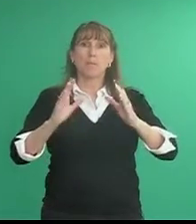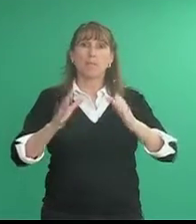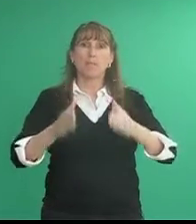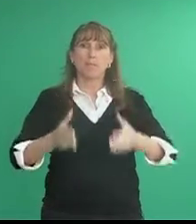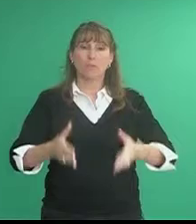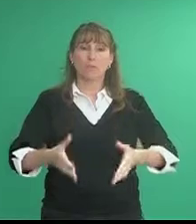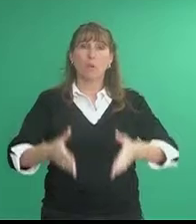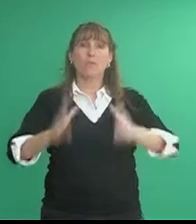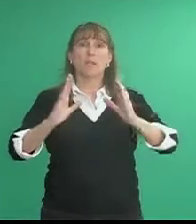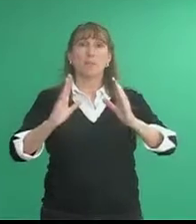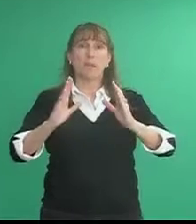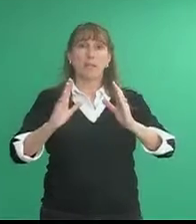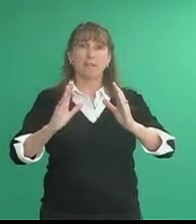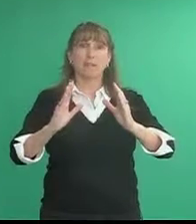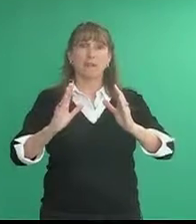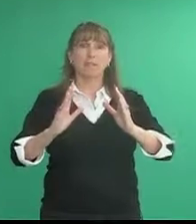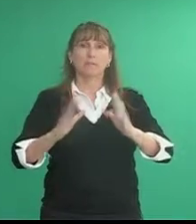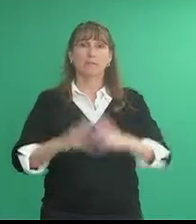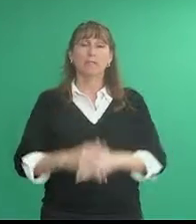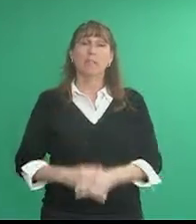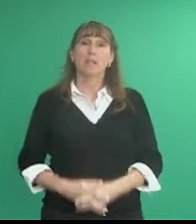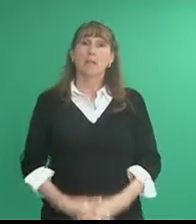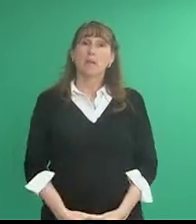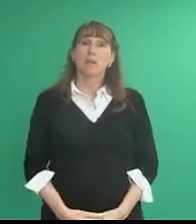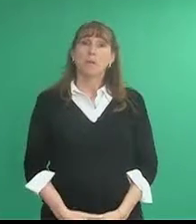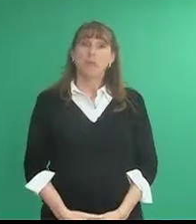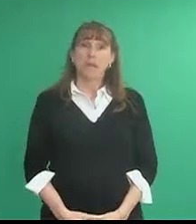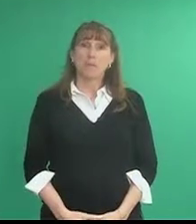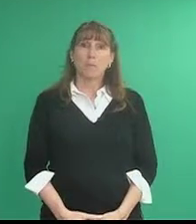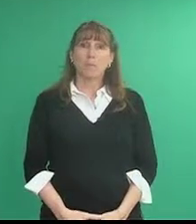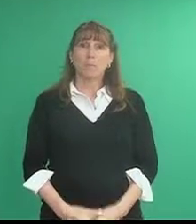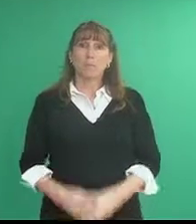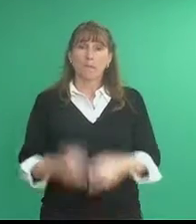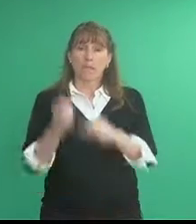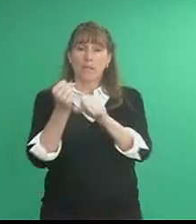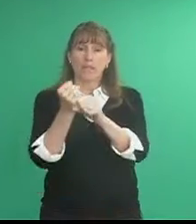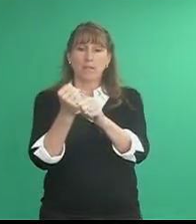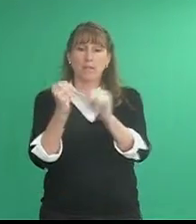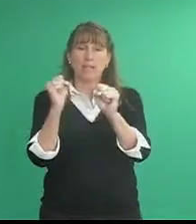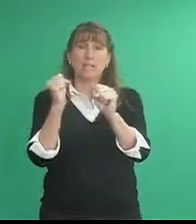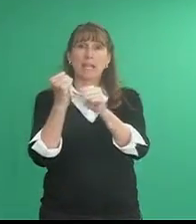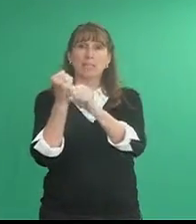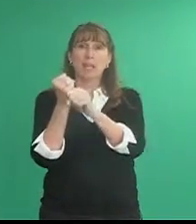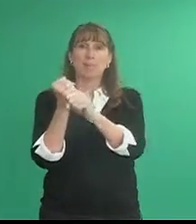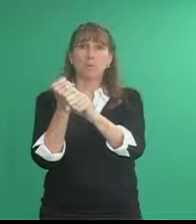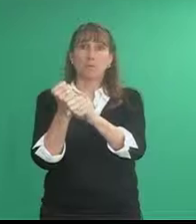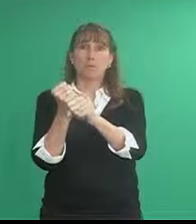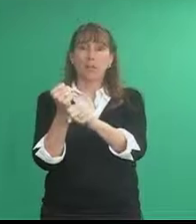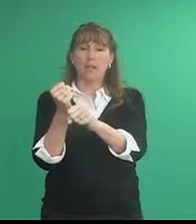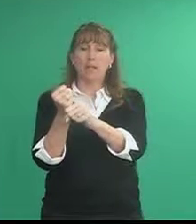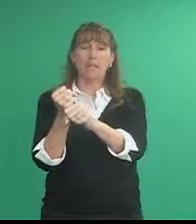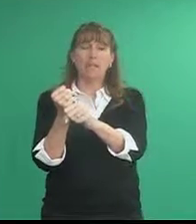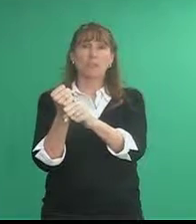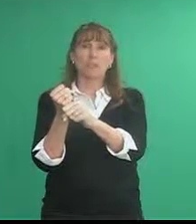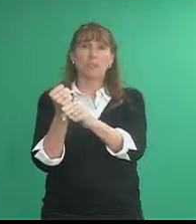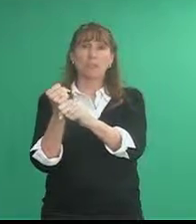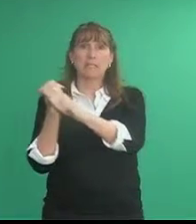as if you're throwing up a basketball Baseball. The S hand shapes [uh] together like this